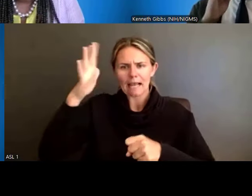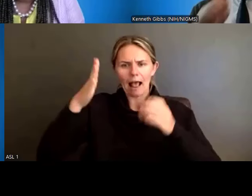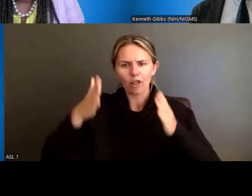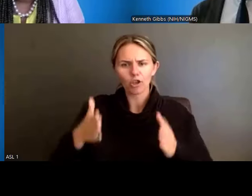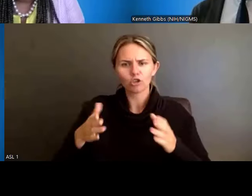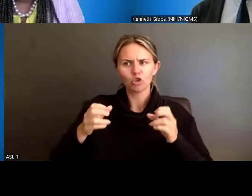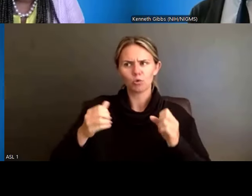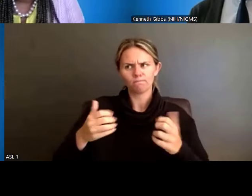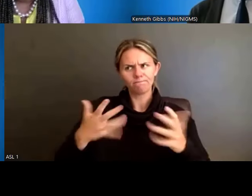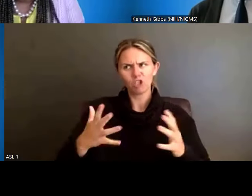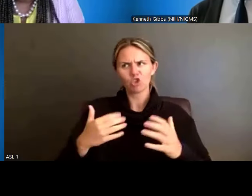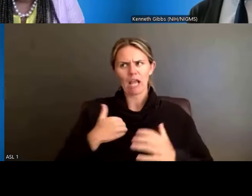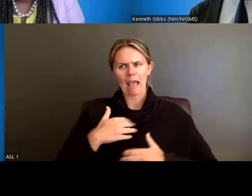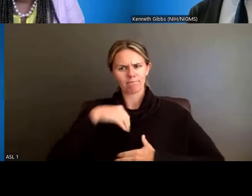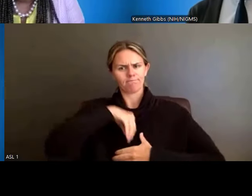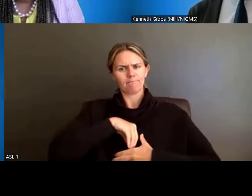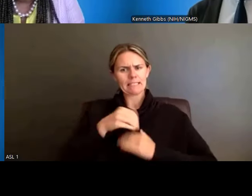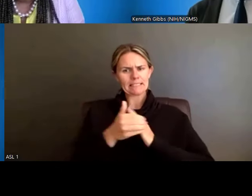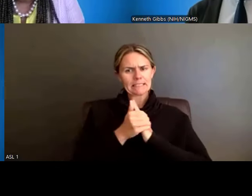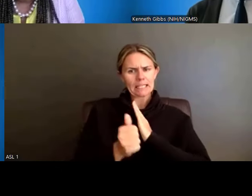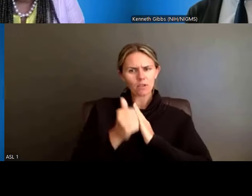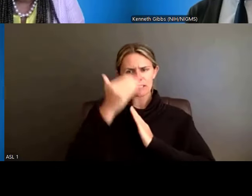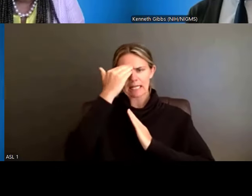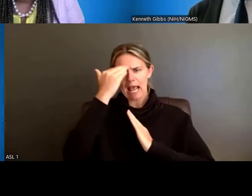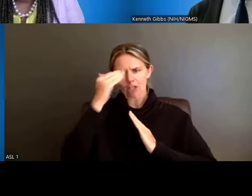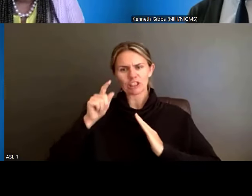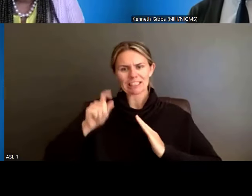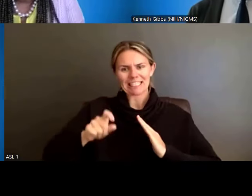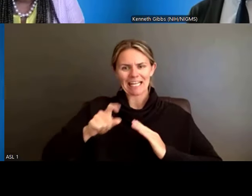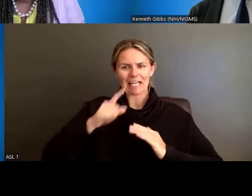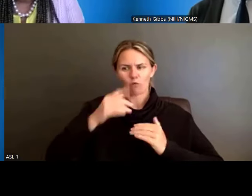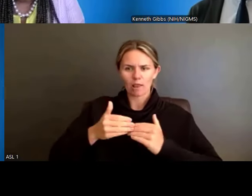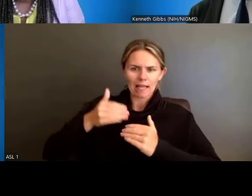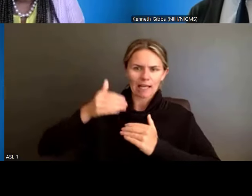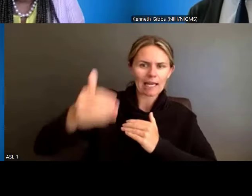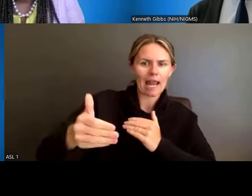and contribute to their advancement of the biomedical research workforce -- that is the goal.